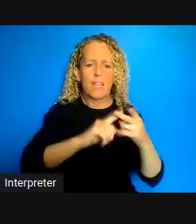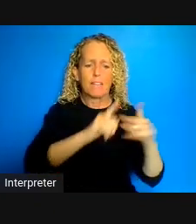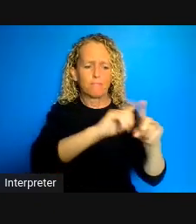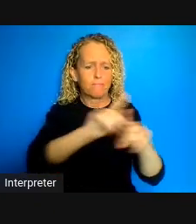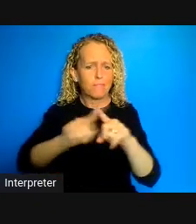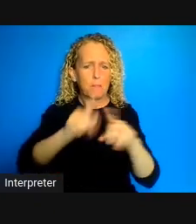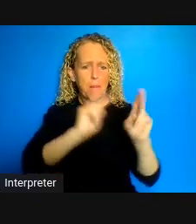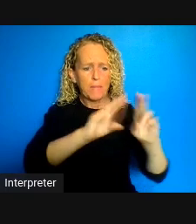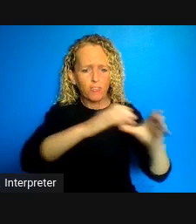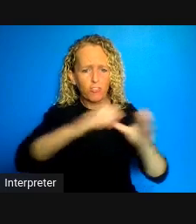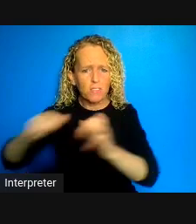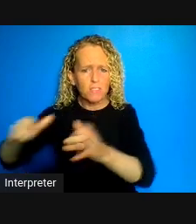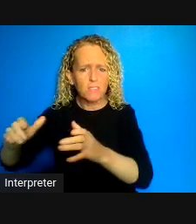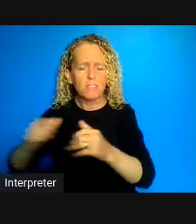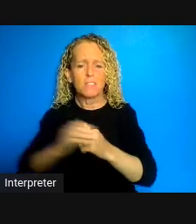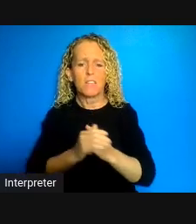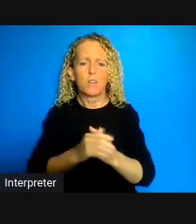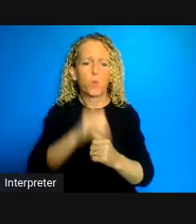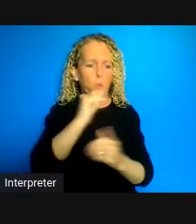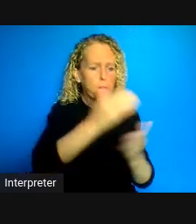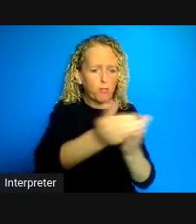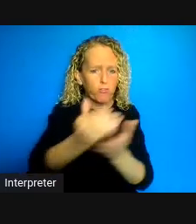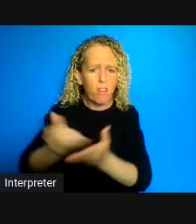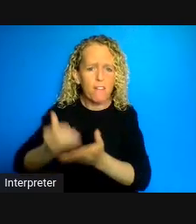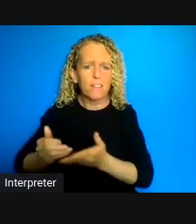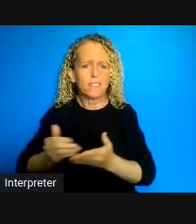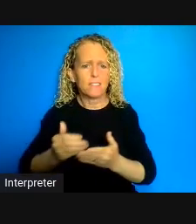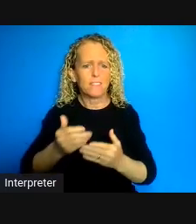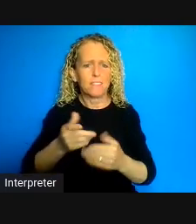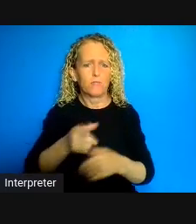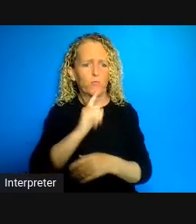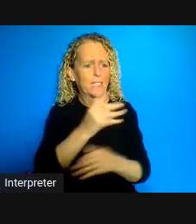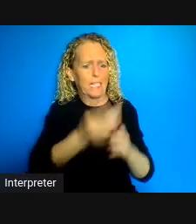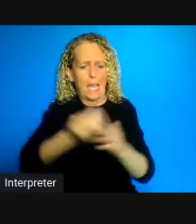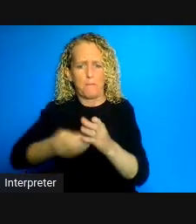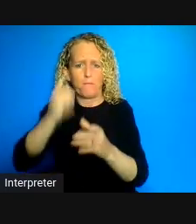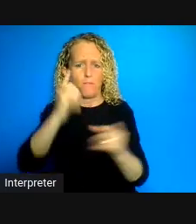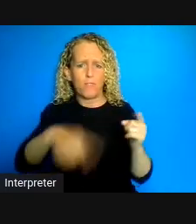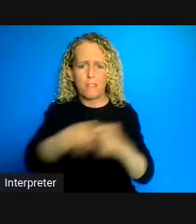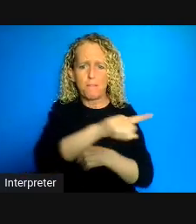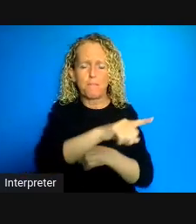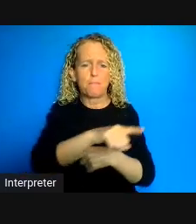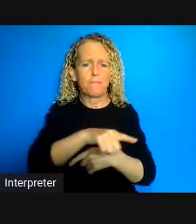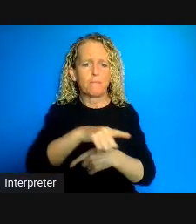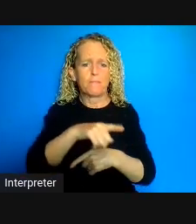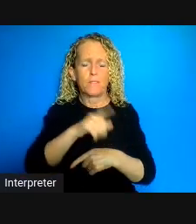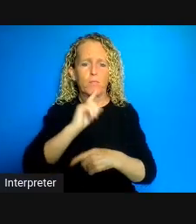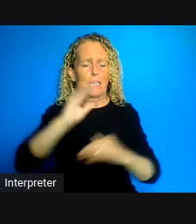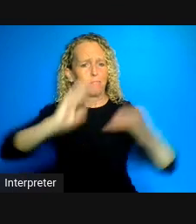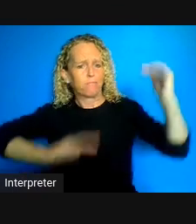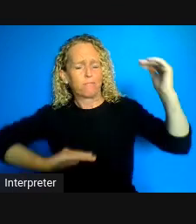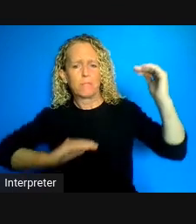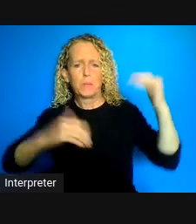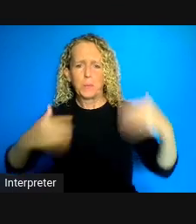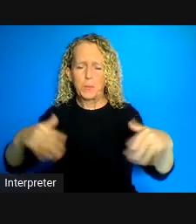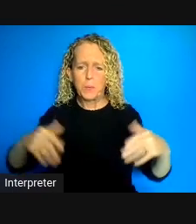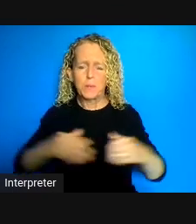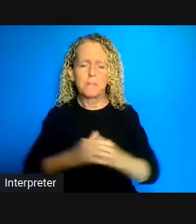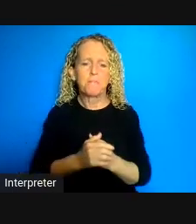represent marginalized people in in prisons are definitely seeing feeling